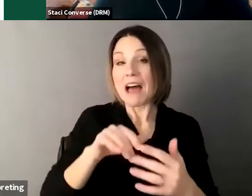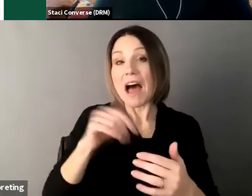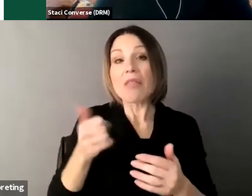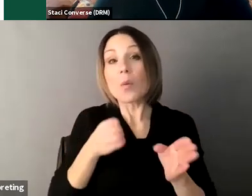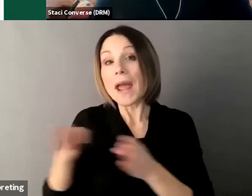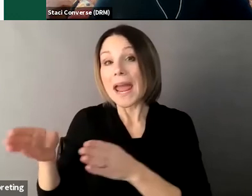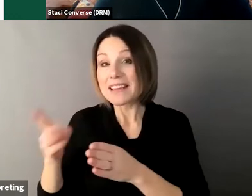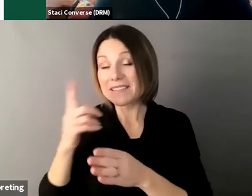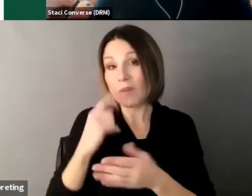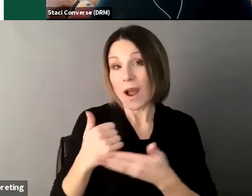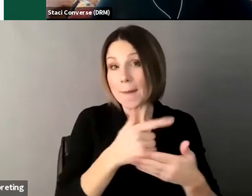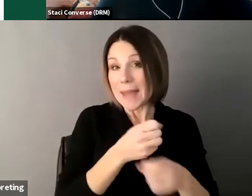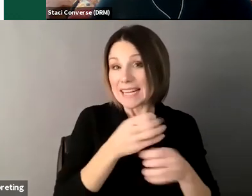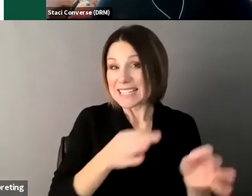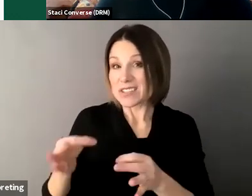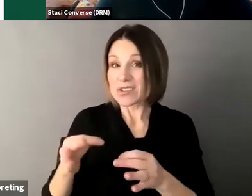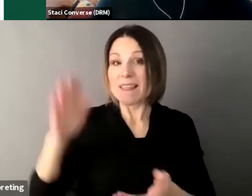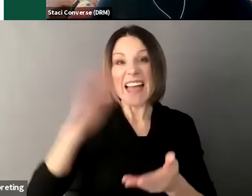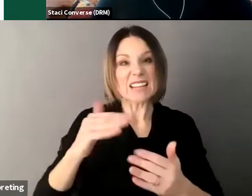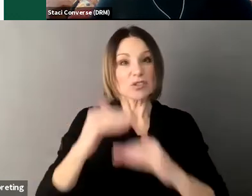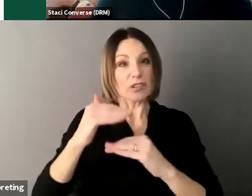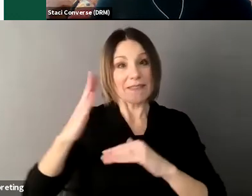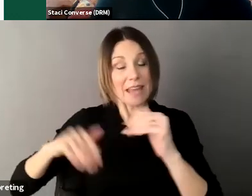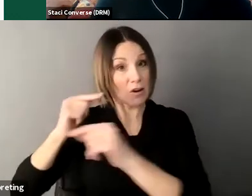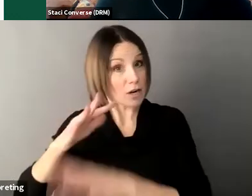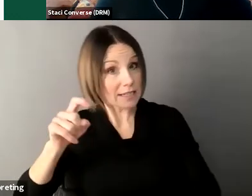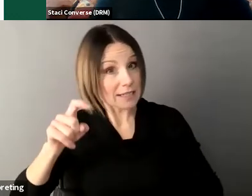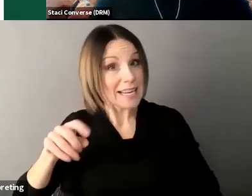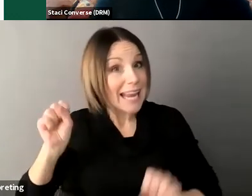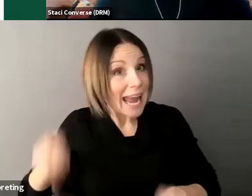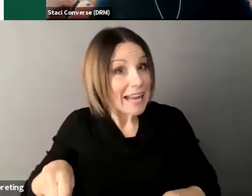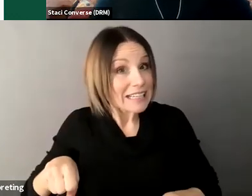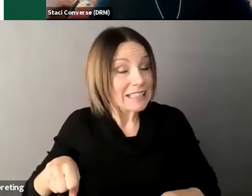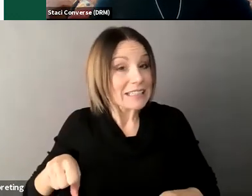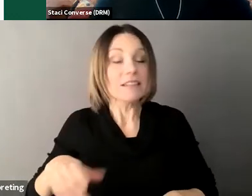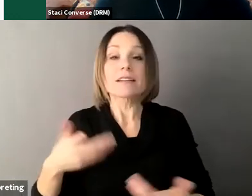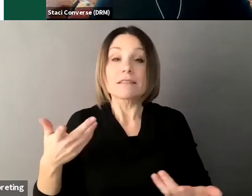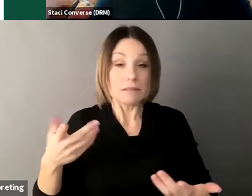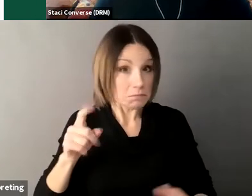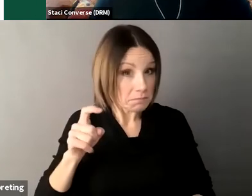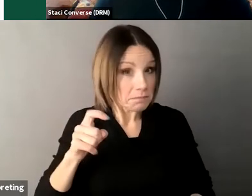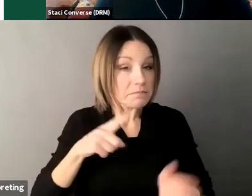and it must also be considered as part of the annual report that guardians file with the court